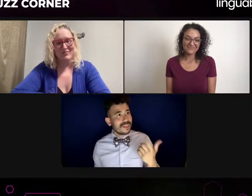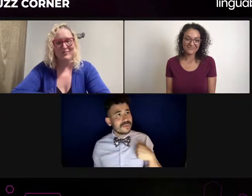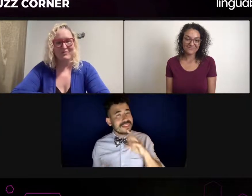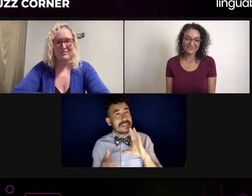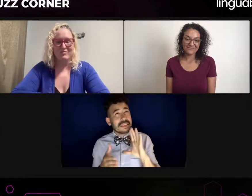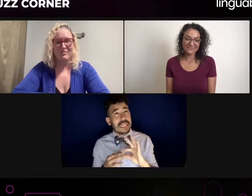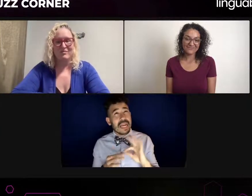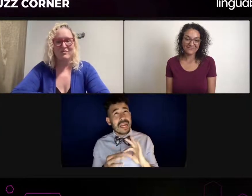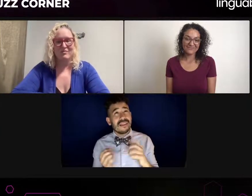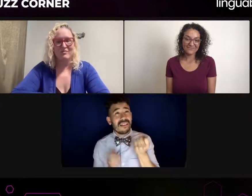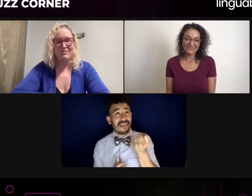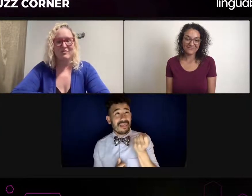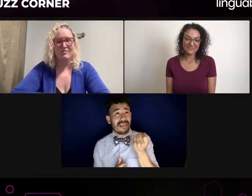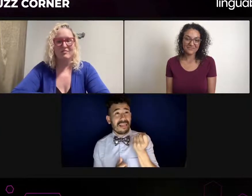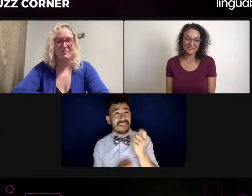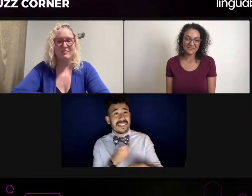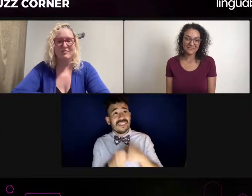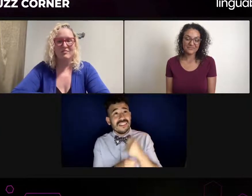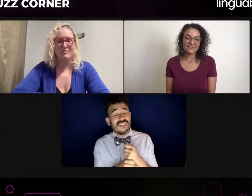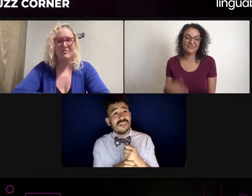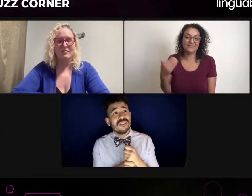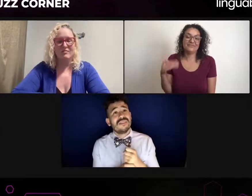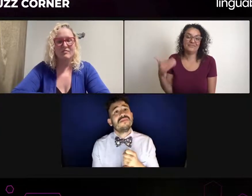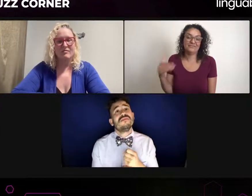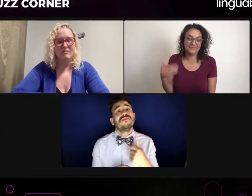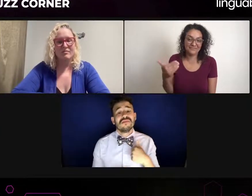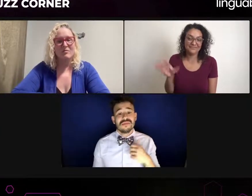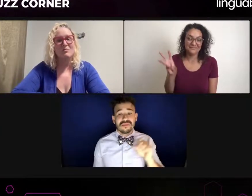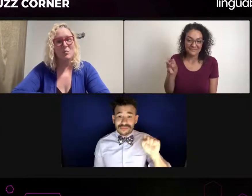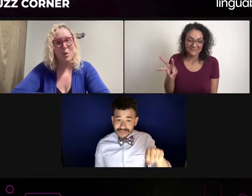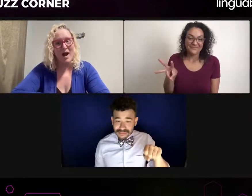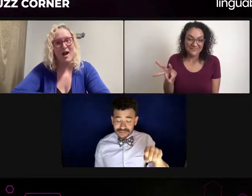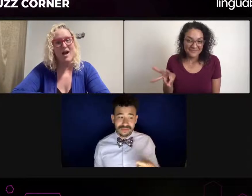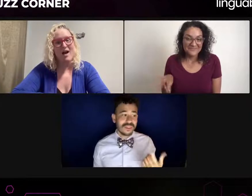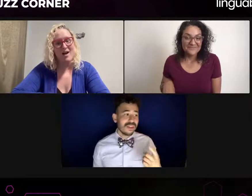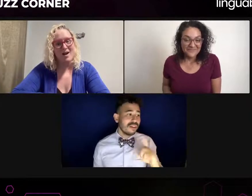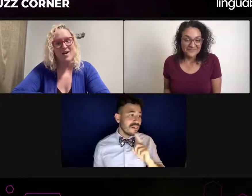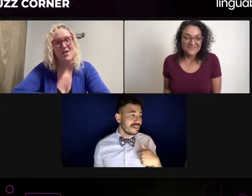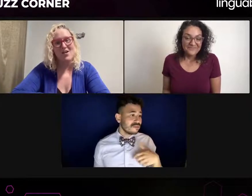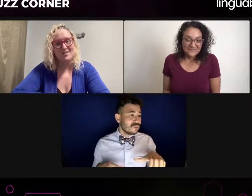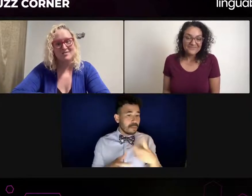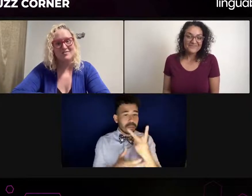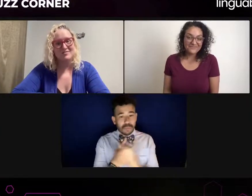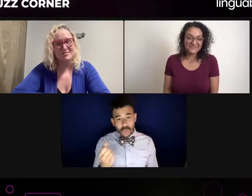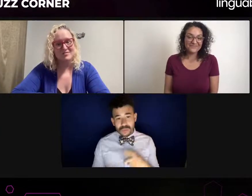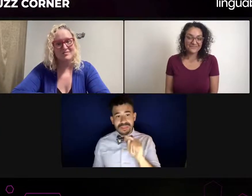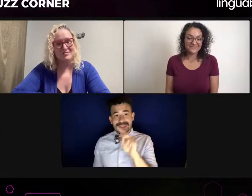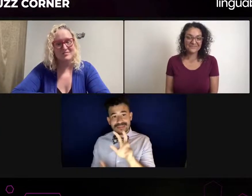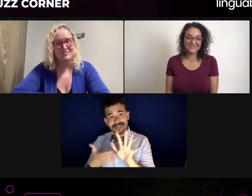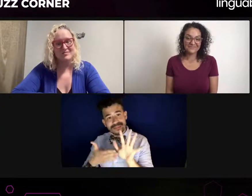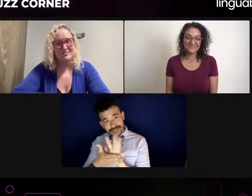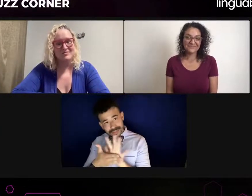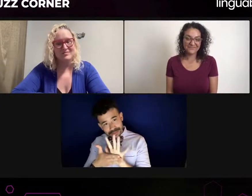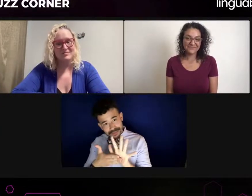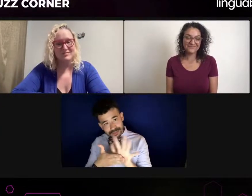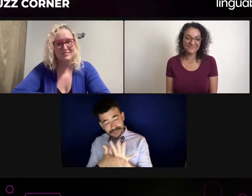And then he's going to explain his experience as well with us tonight. So thank you so much. My name's Andrea, we're going to go ahead and let them take it over.